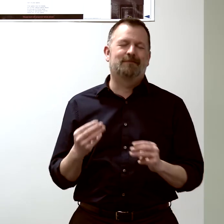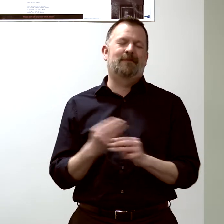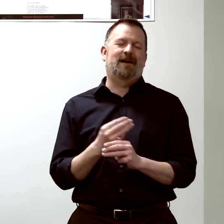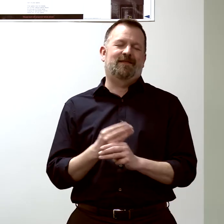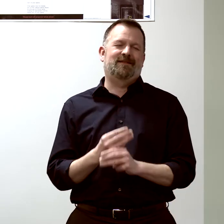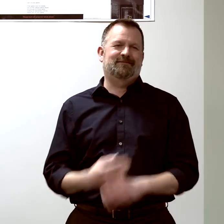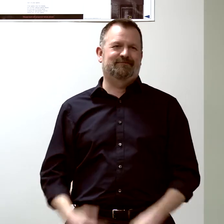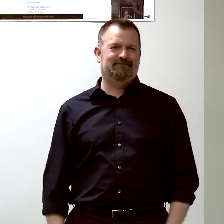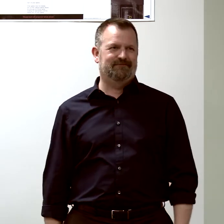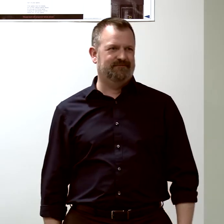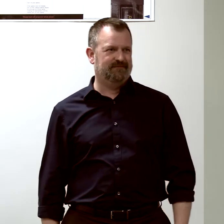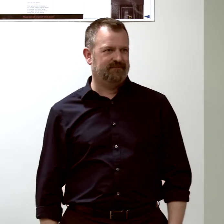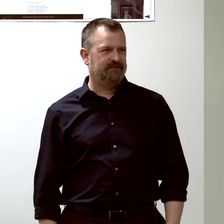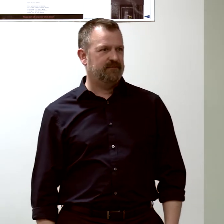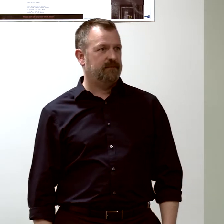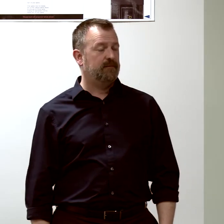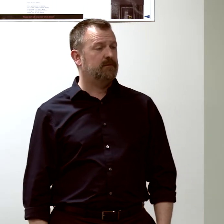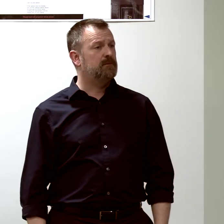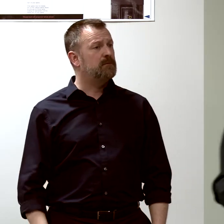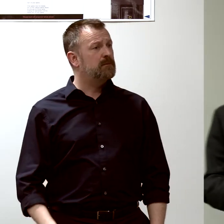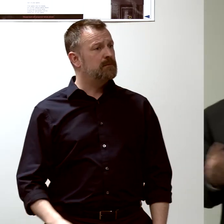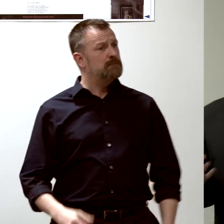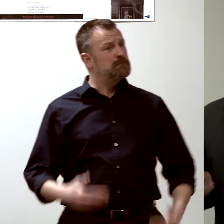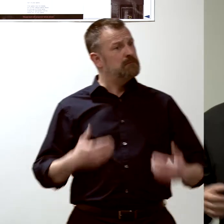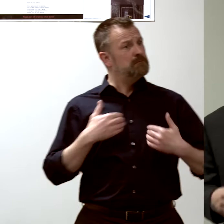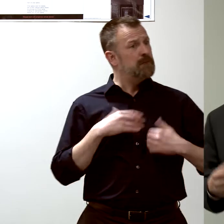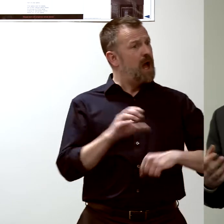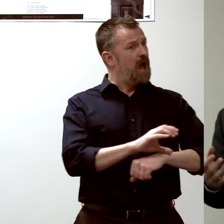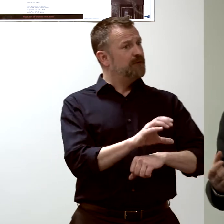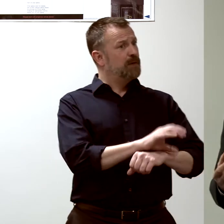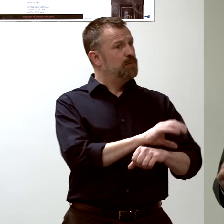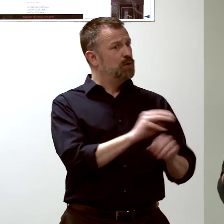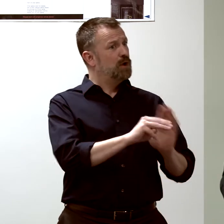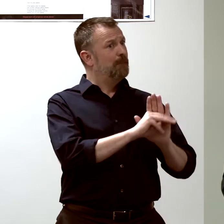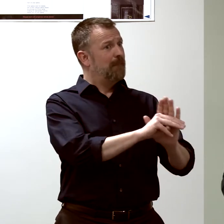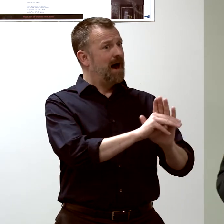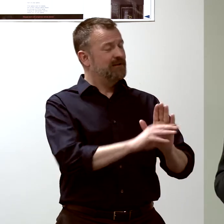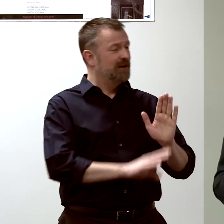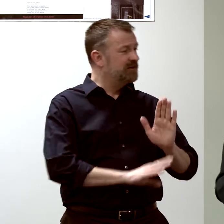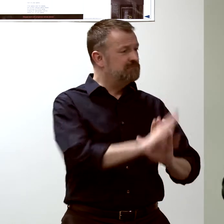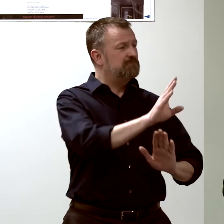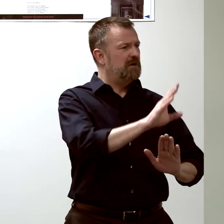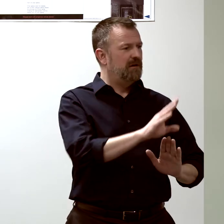So we make computer models. They're not as snazzy as video games...